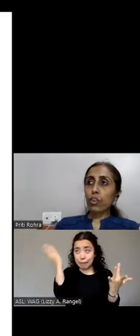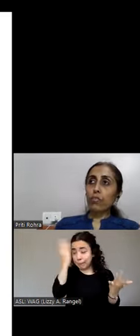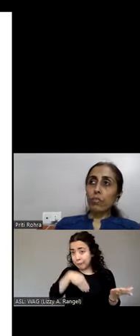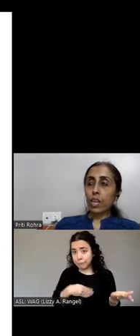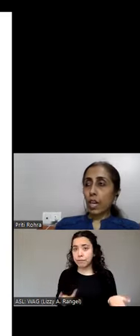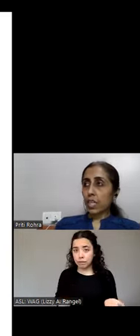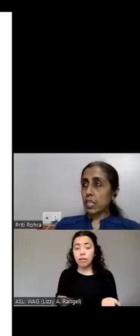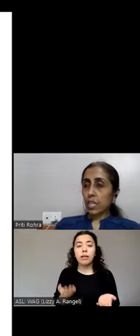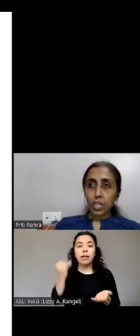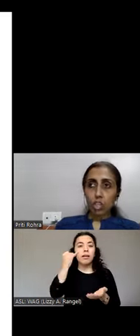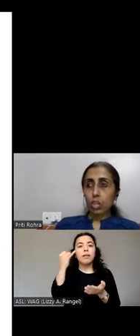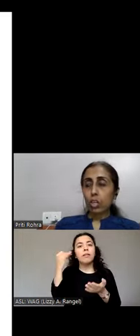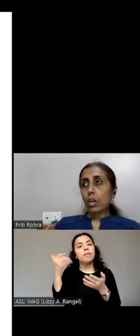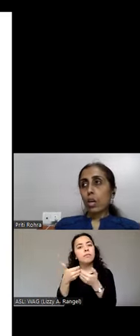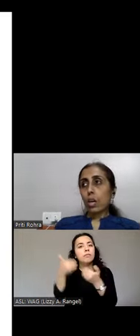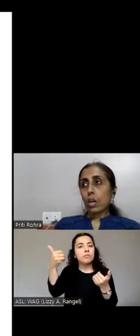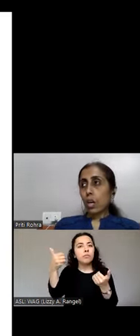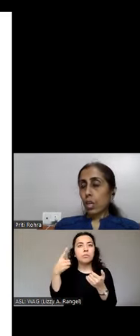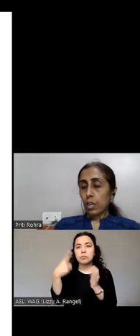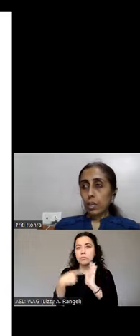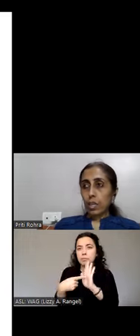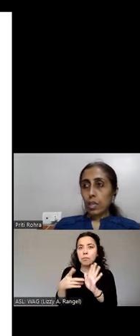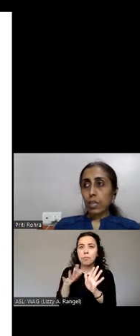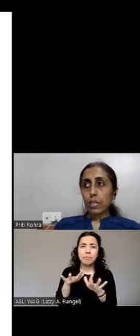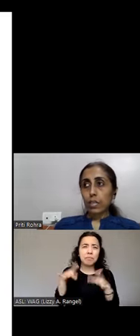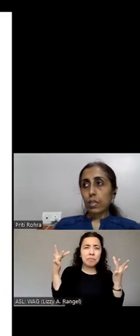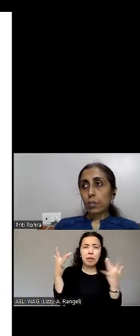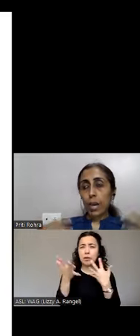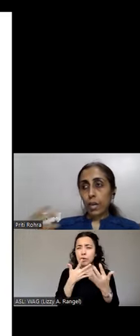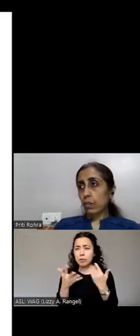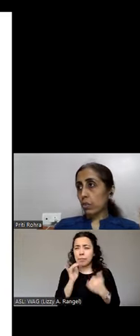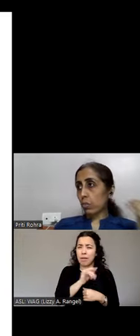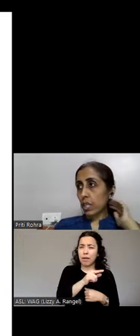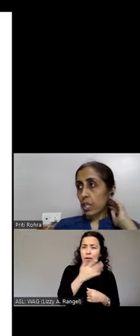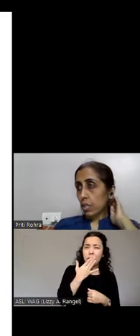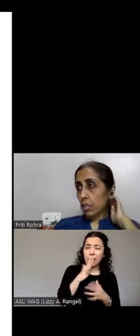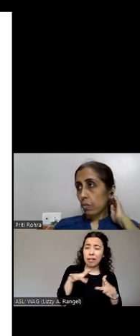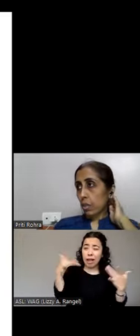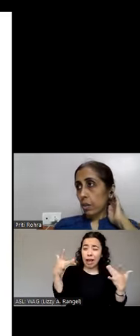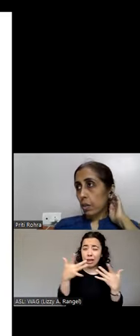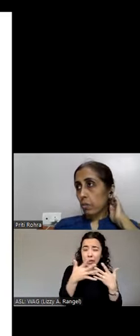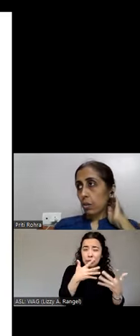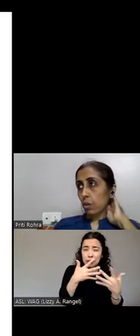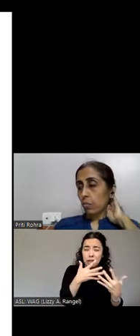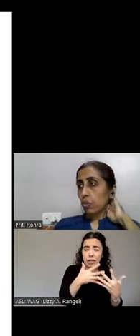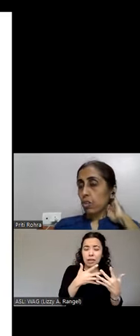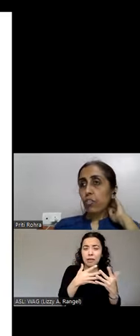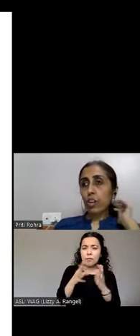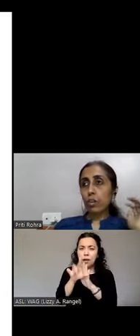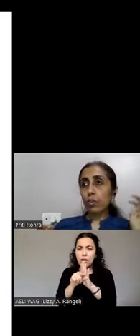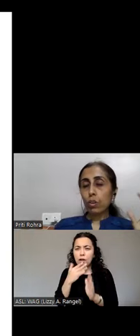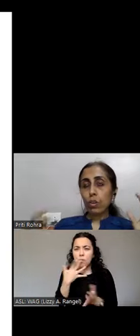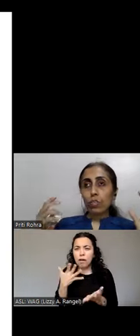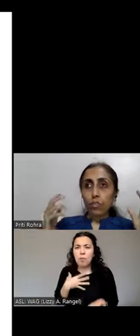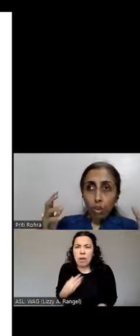a very light grayish color and the background is white. Now it becomes almost different for